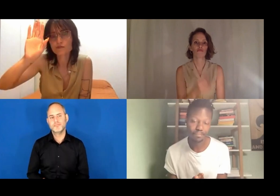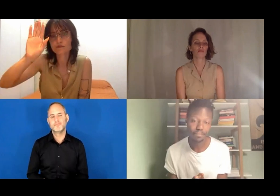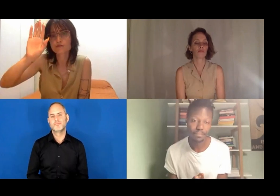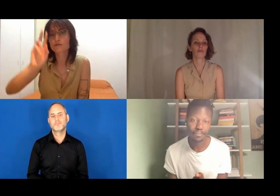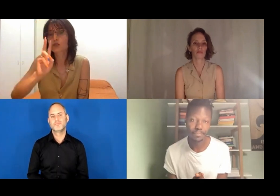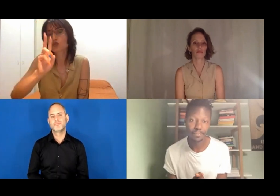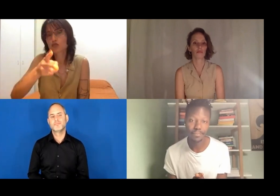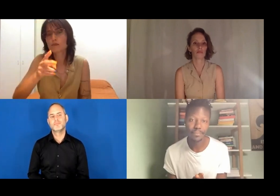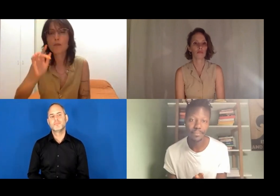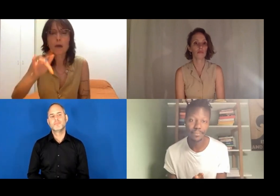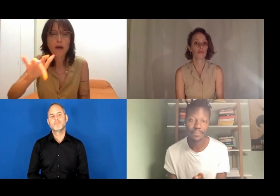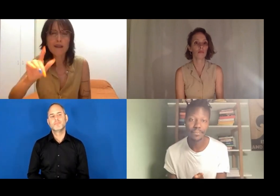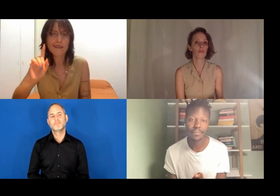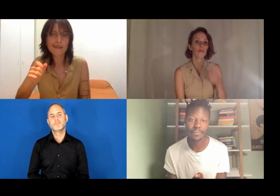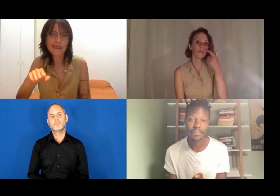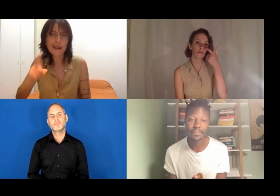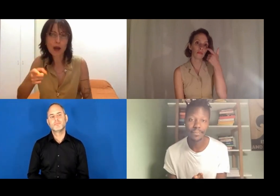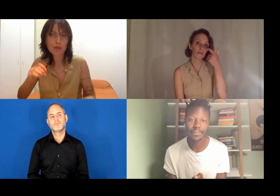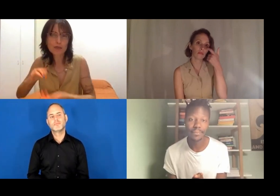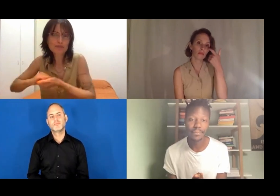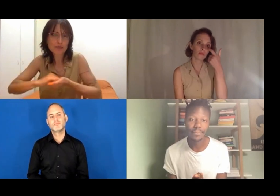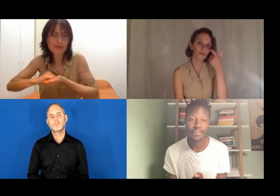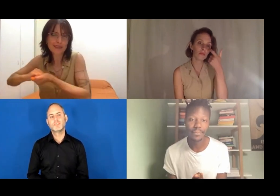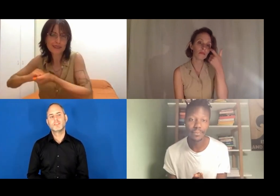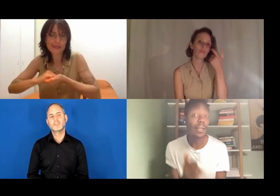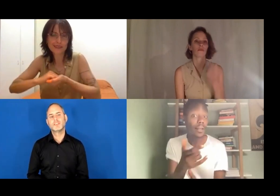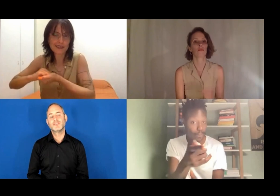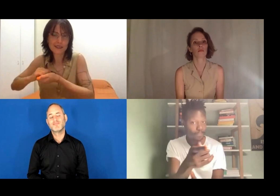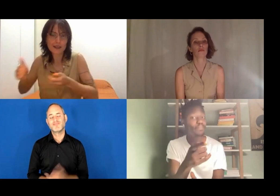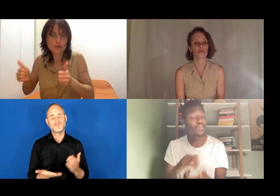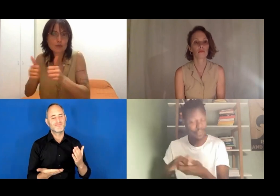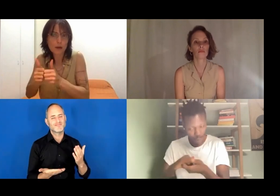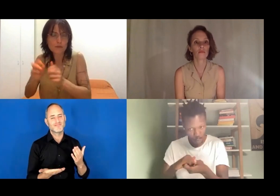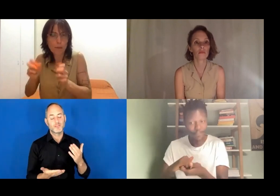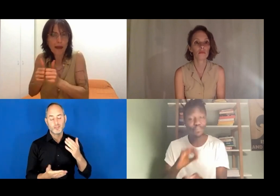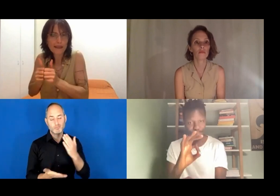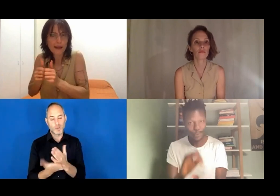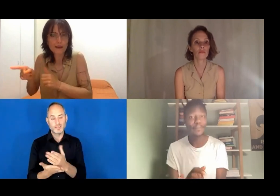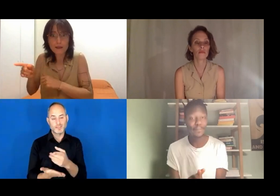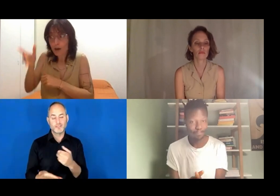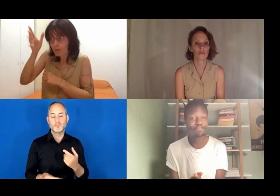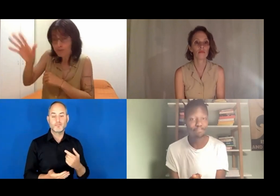Rita Mazza: Absolutely. You can also work in teams, in partnerships, in solidarity.